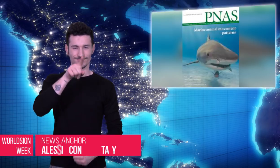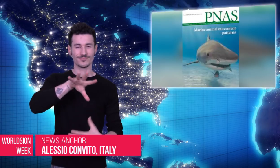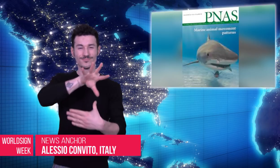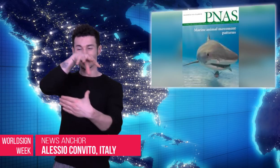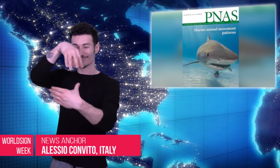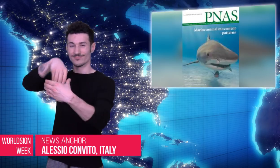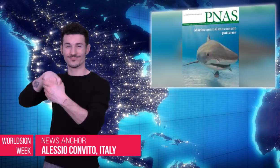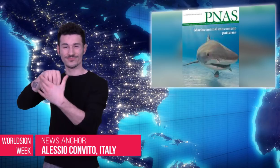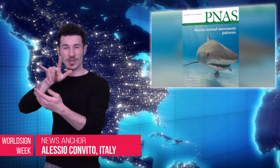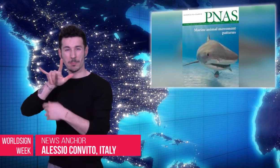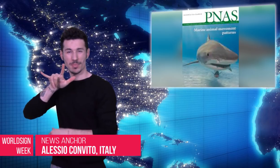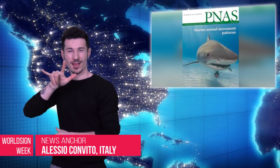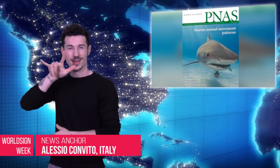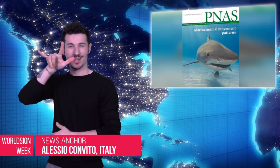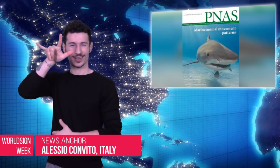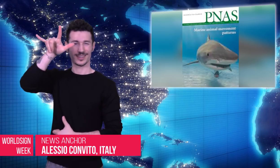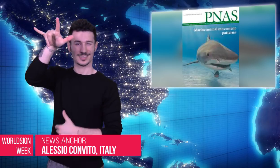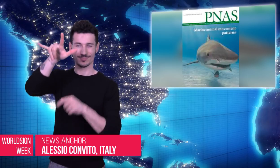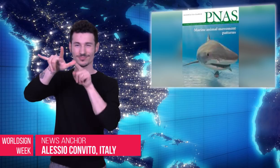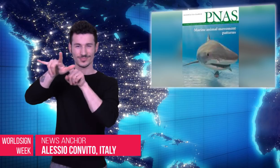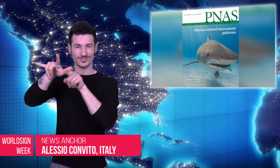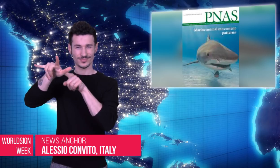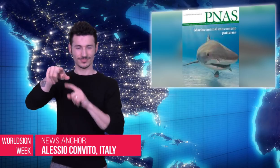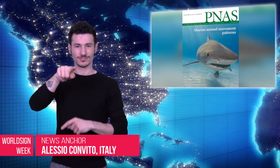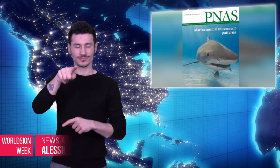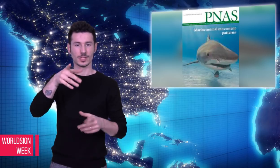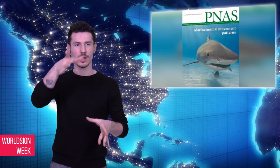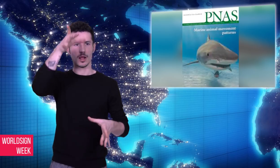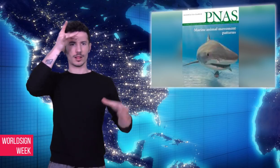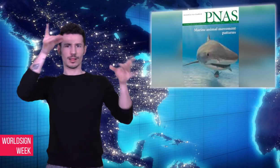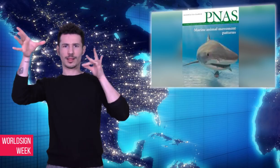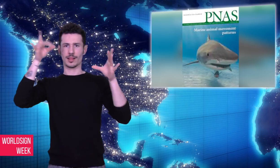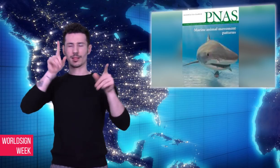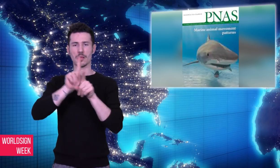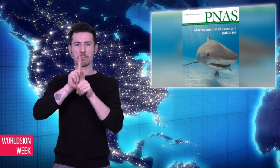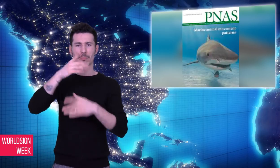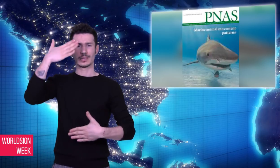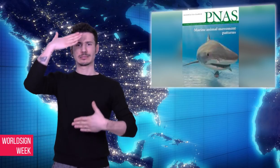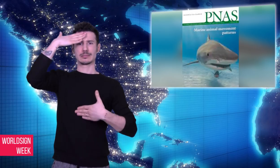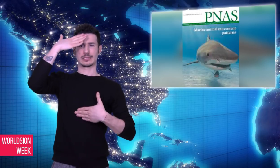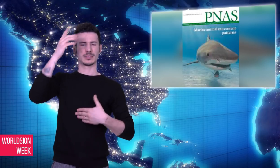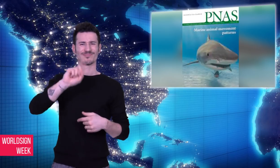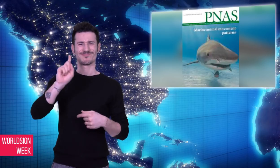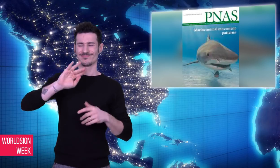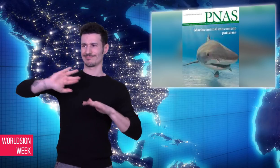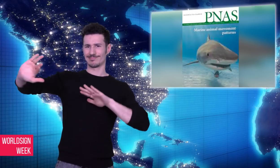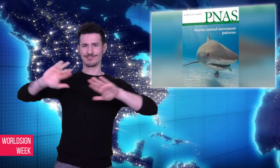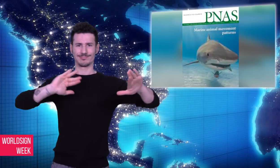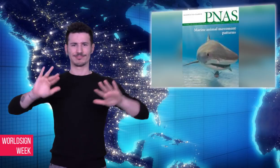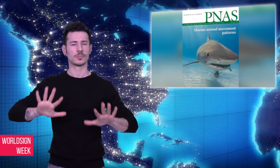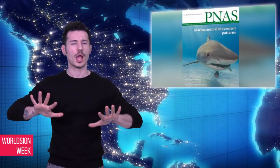Alessio: How to avoid the flu on airplane